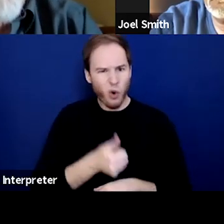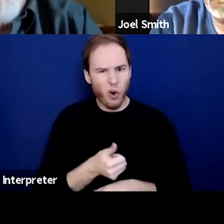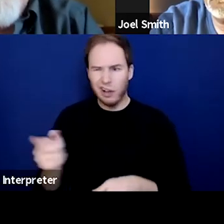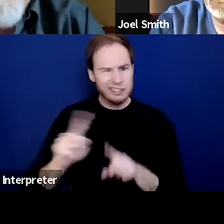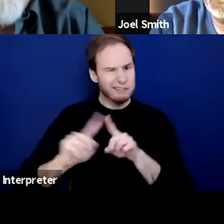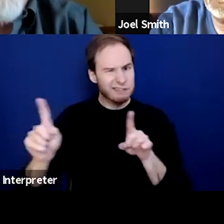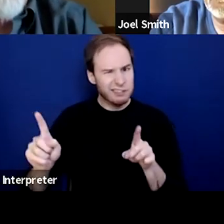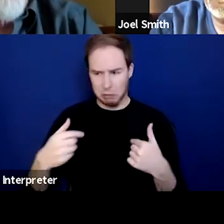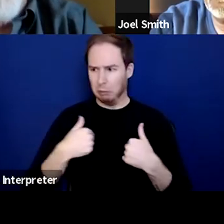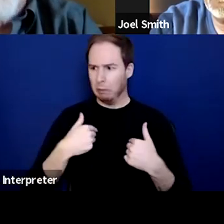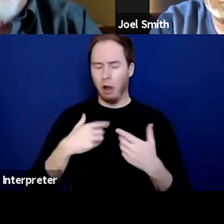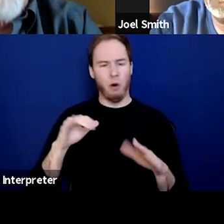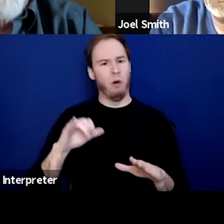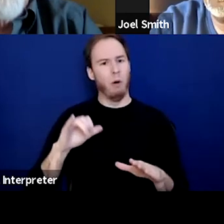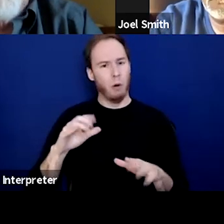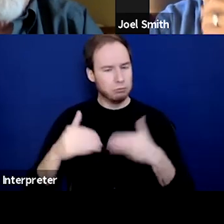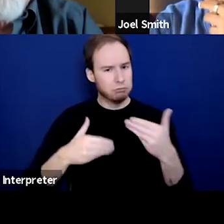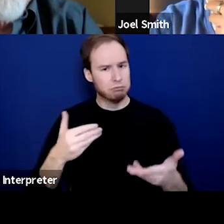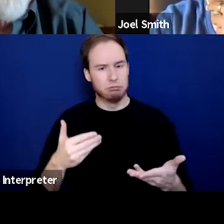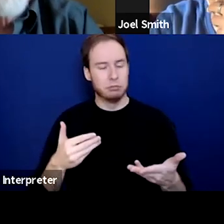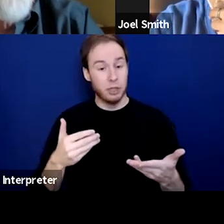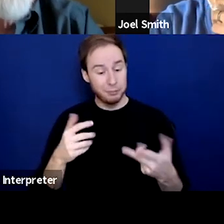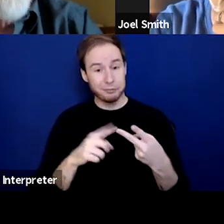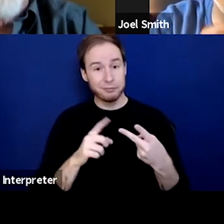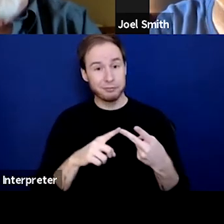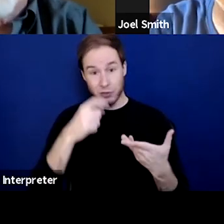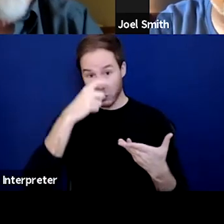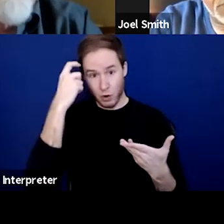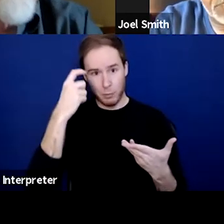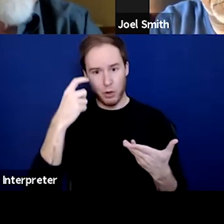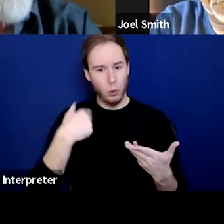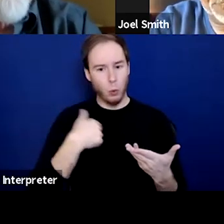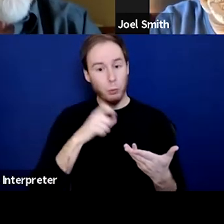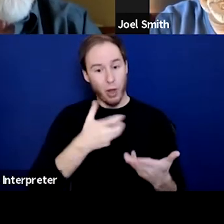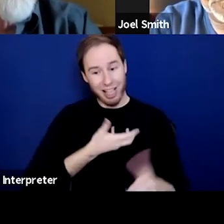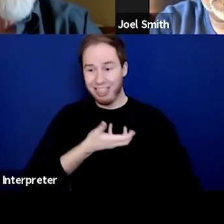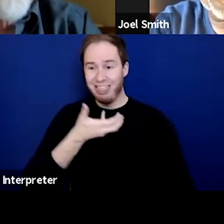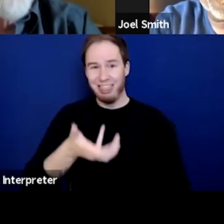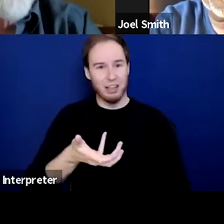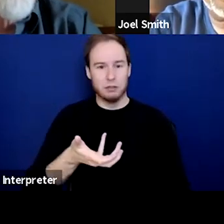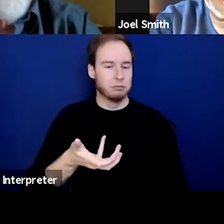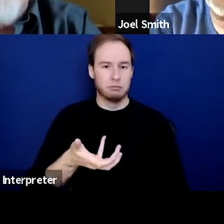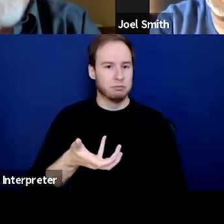The other piece about trauma is it's unspeakable. We're not supposed to talk about it. We certainly in our society,